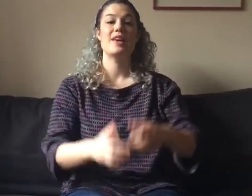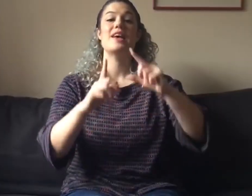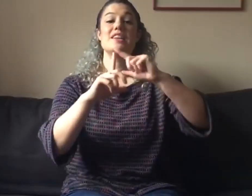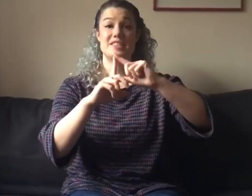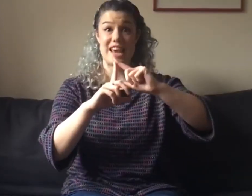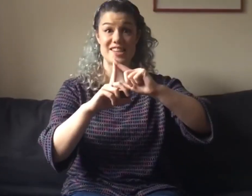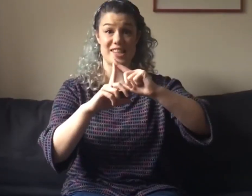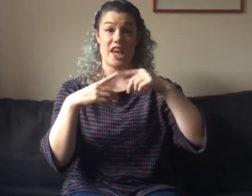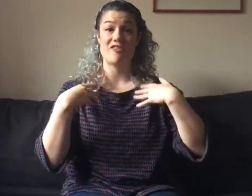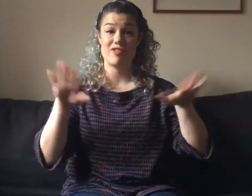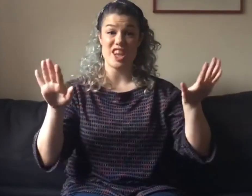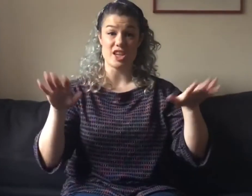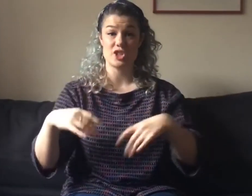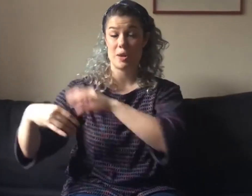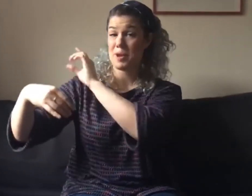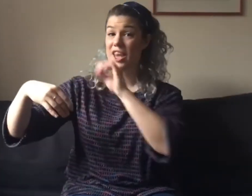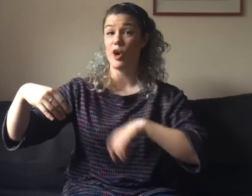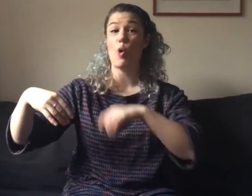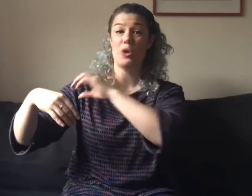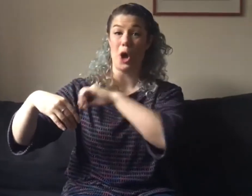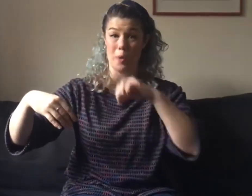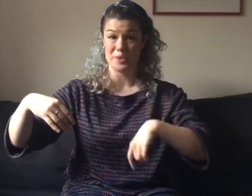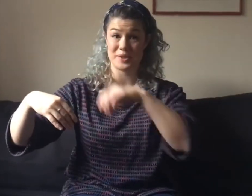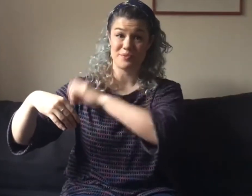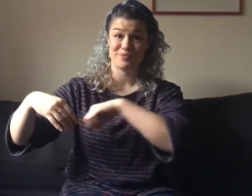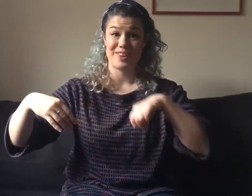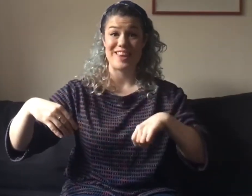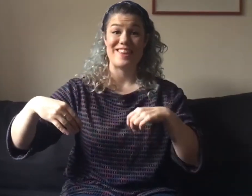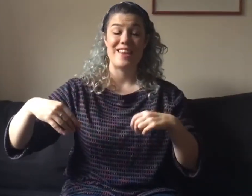Daisy finished picking all the hops.